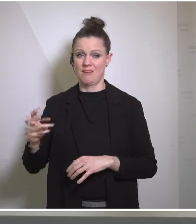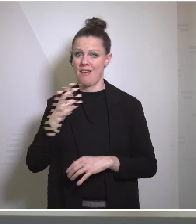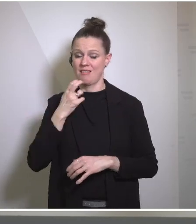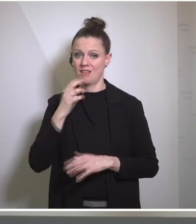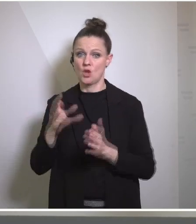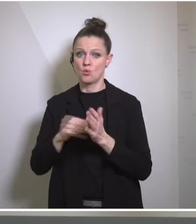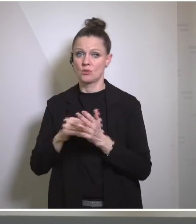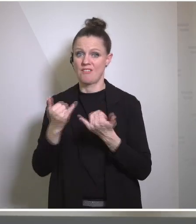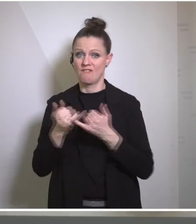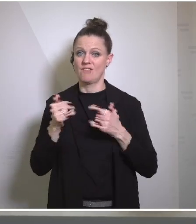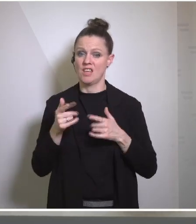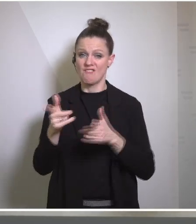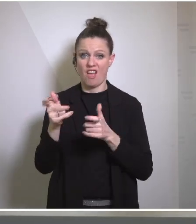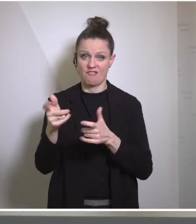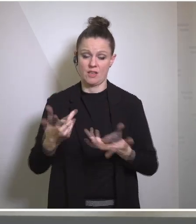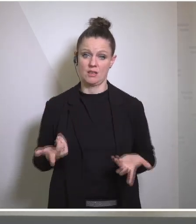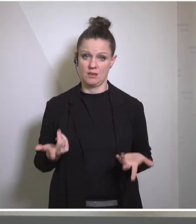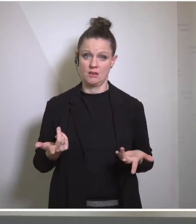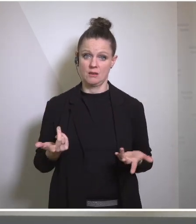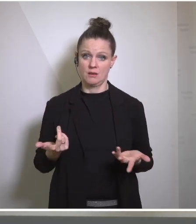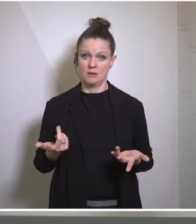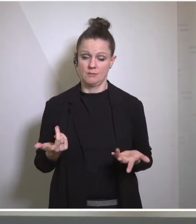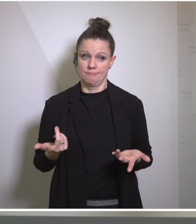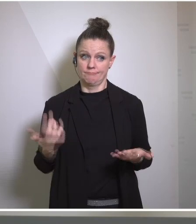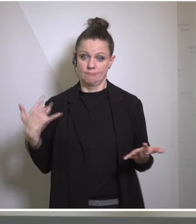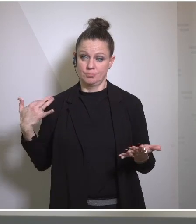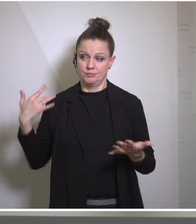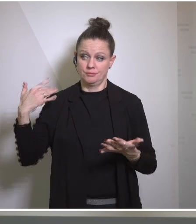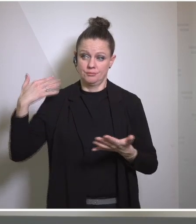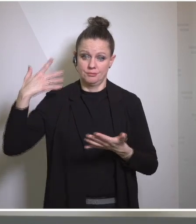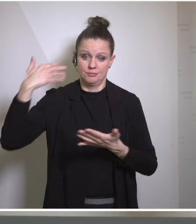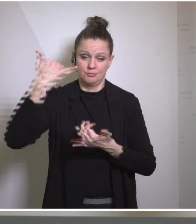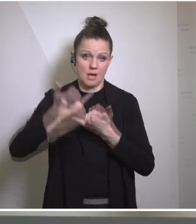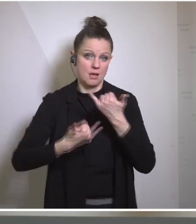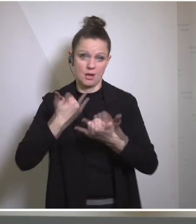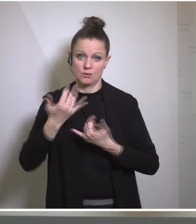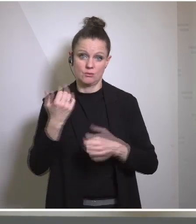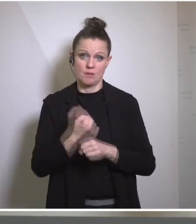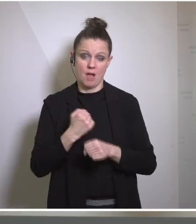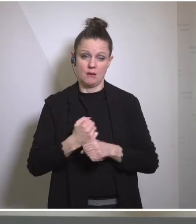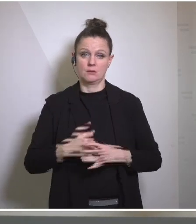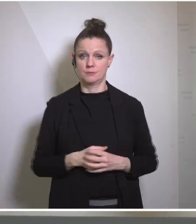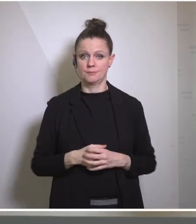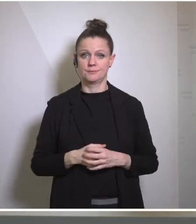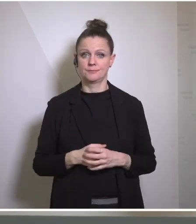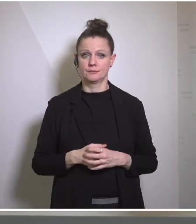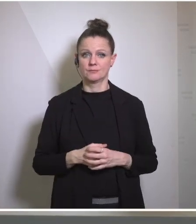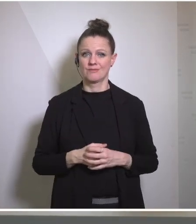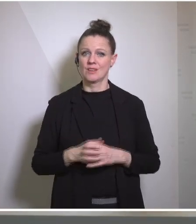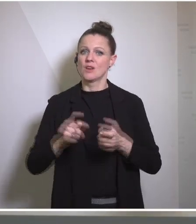He's very effectively weaponized it over the years. And the dependence that built up over many